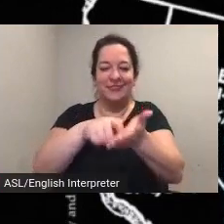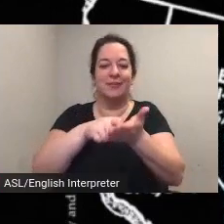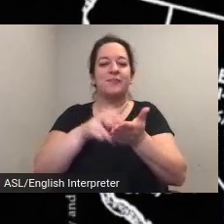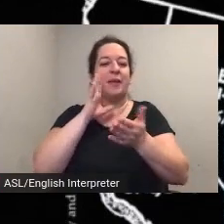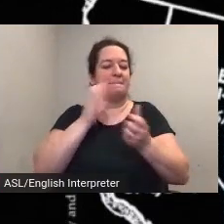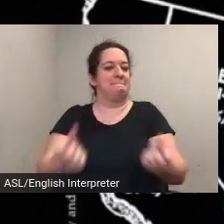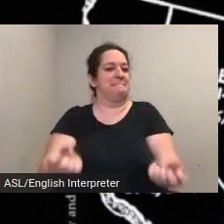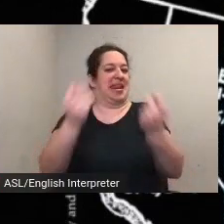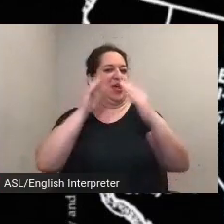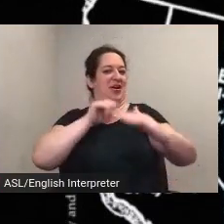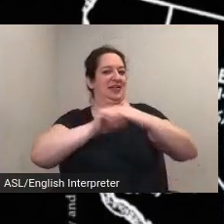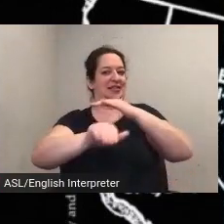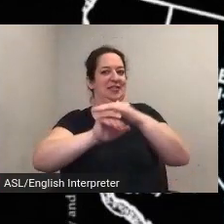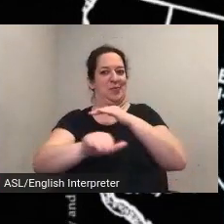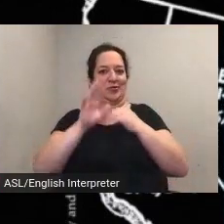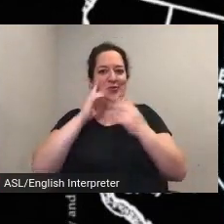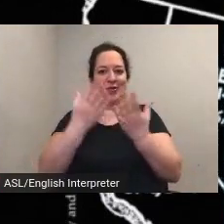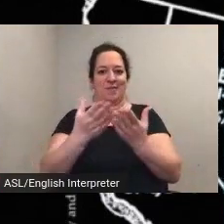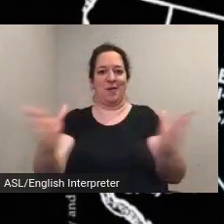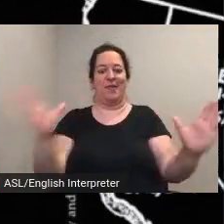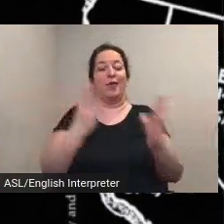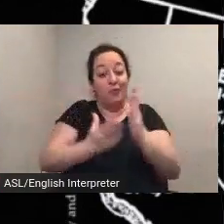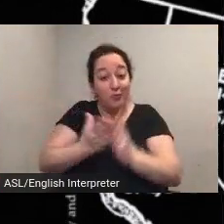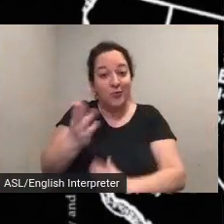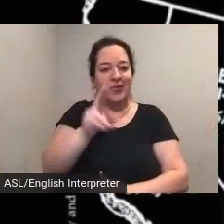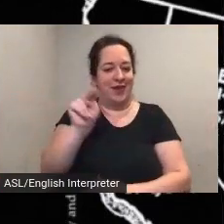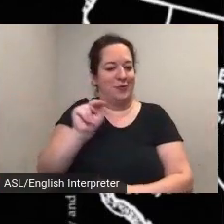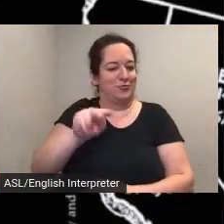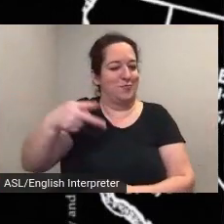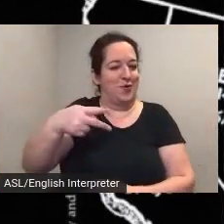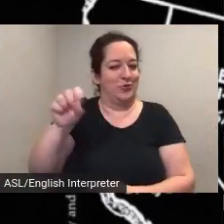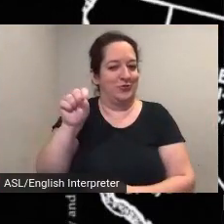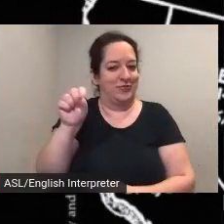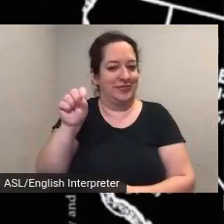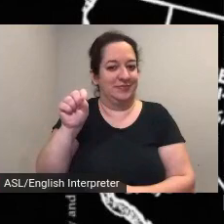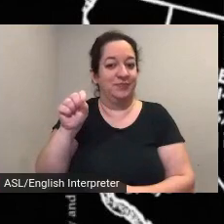public through the national park service we have put all of this on a map as a